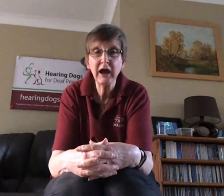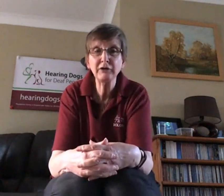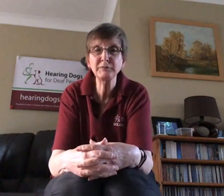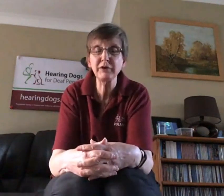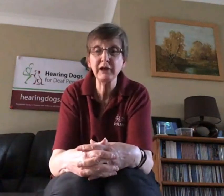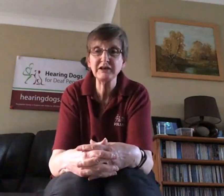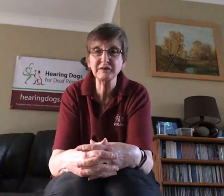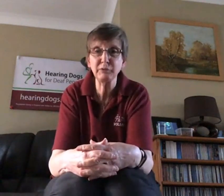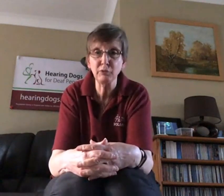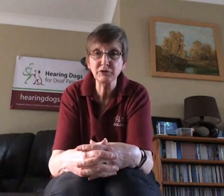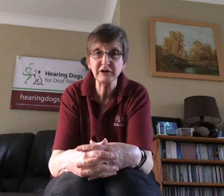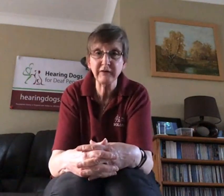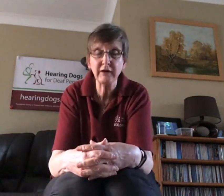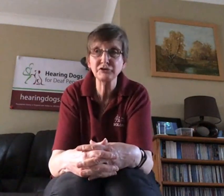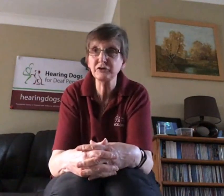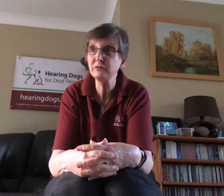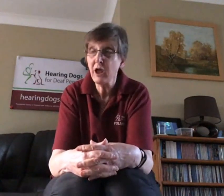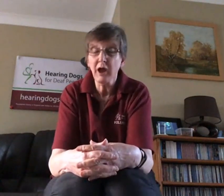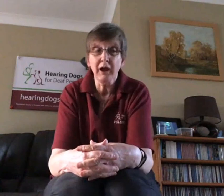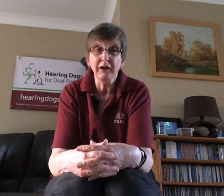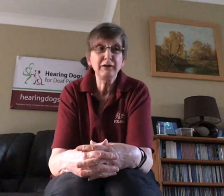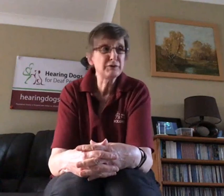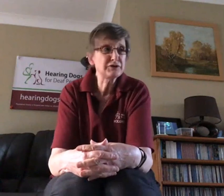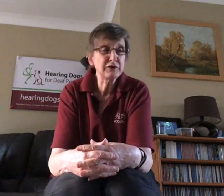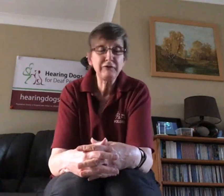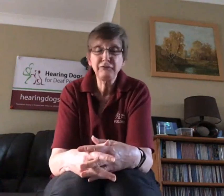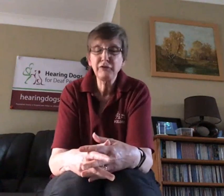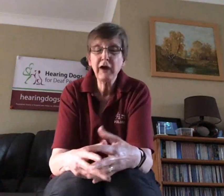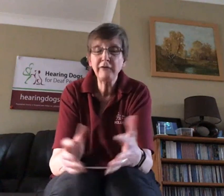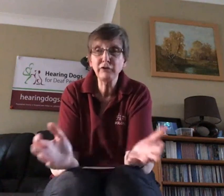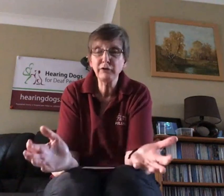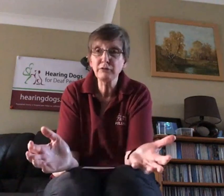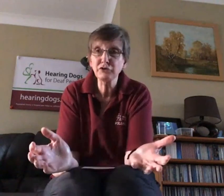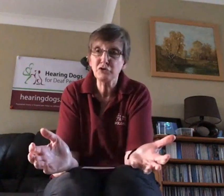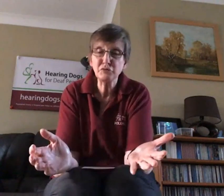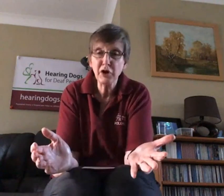be really supportive, how to, you know if you have your own dogs, you know that they